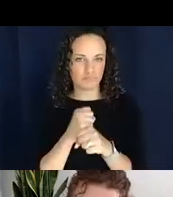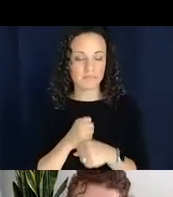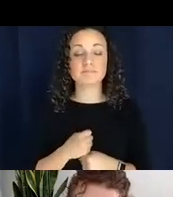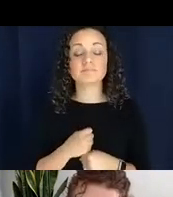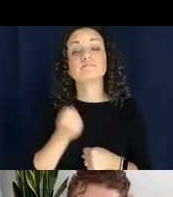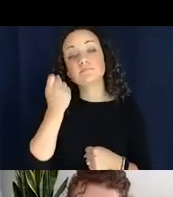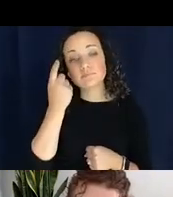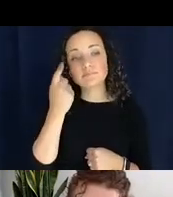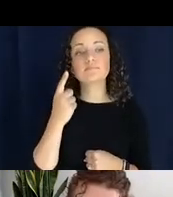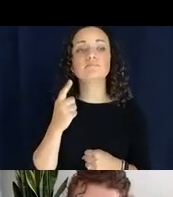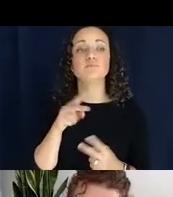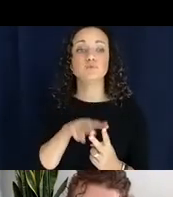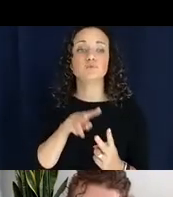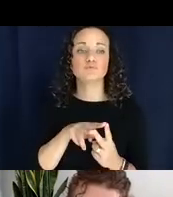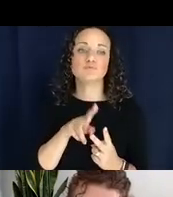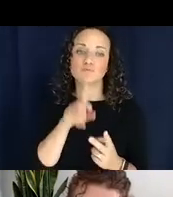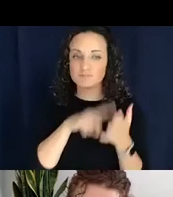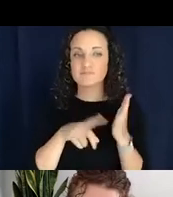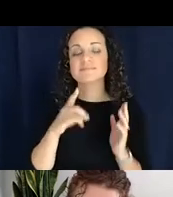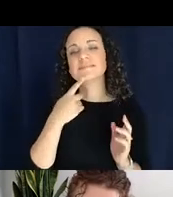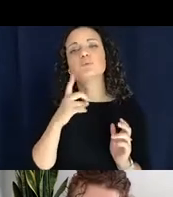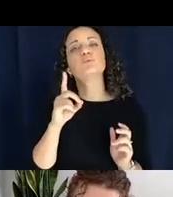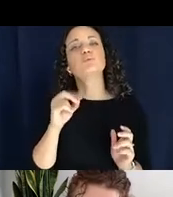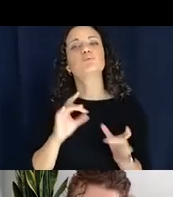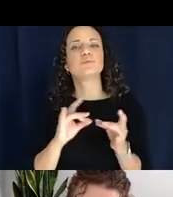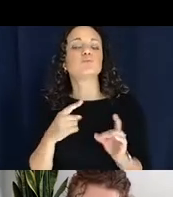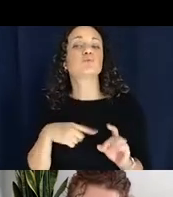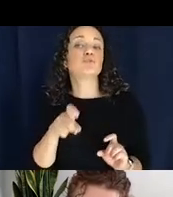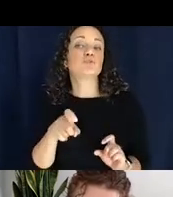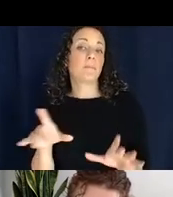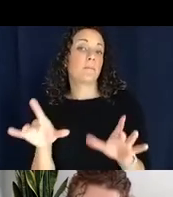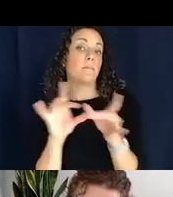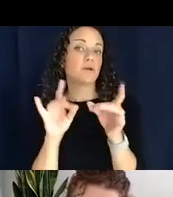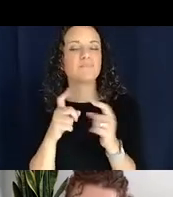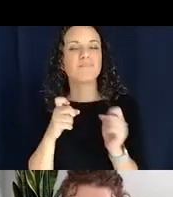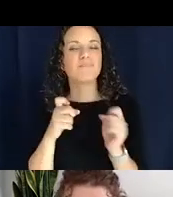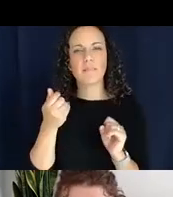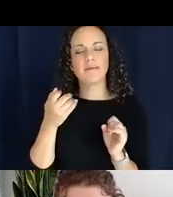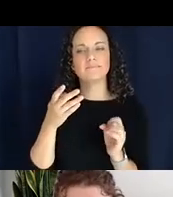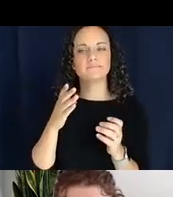we should kind of mention it but they kind of like put it to the side. But in this in